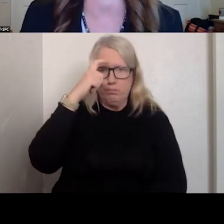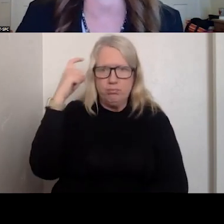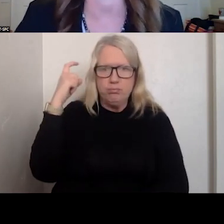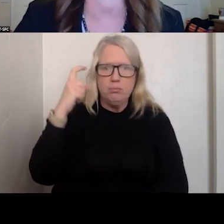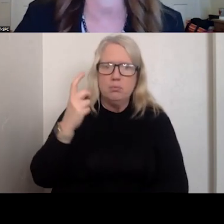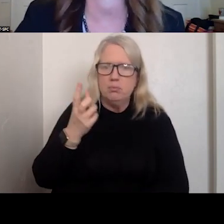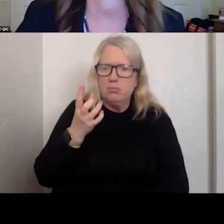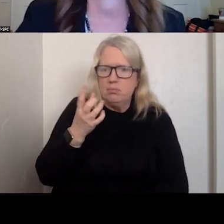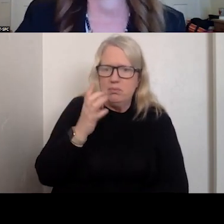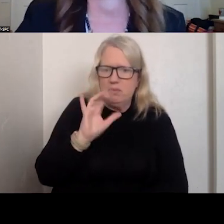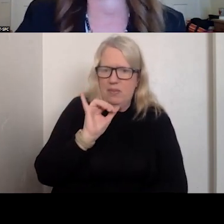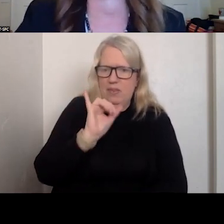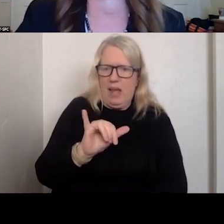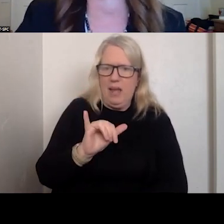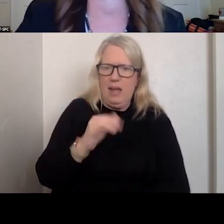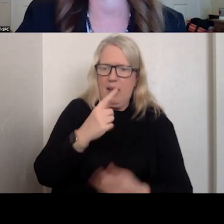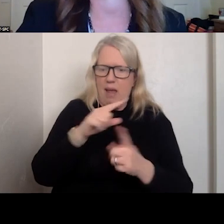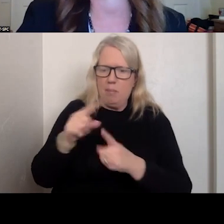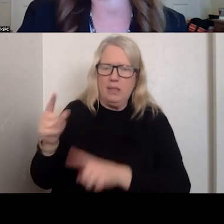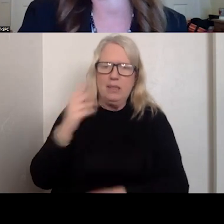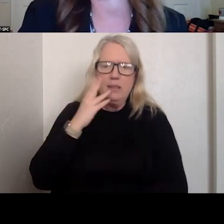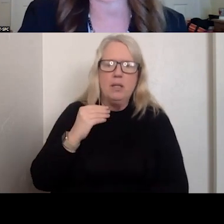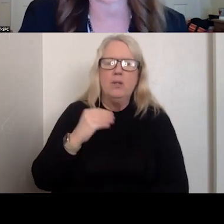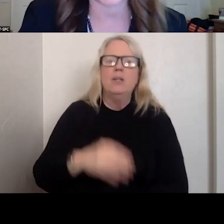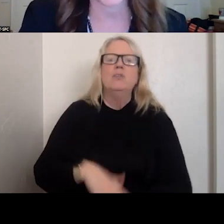EXPERIENCES. WHILE IT IS RECOGNIZED